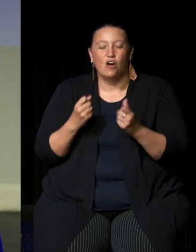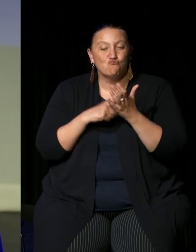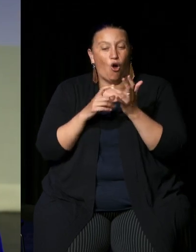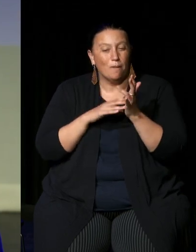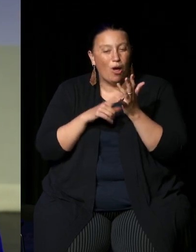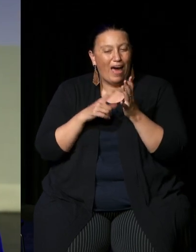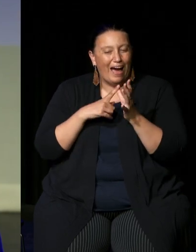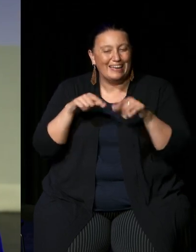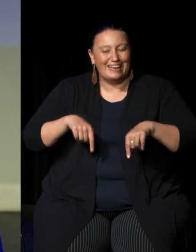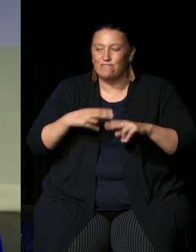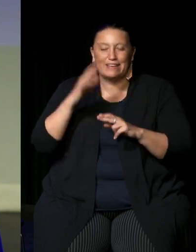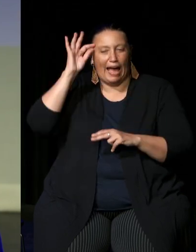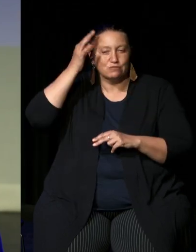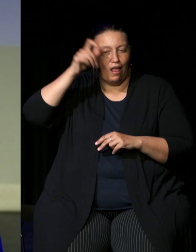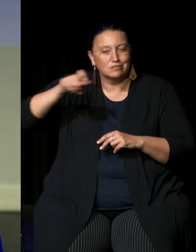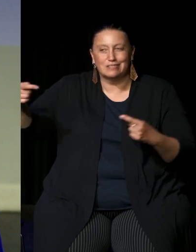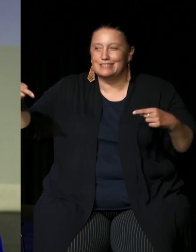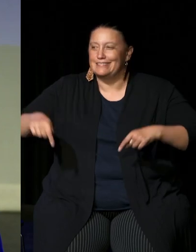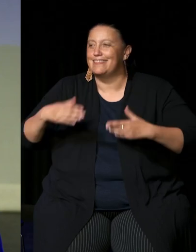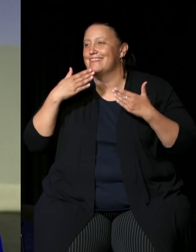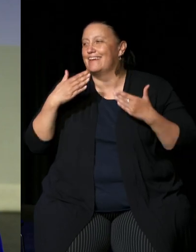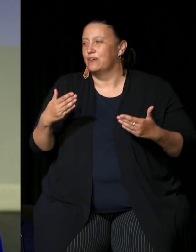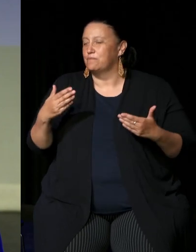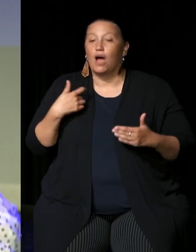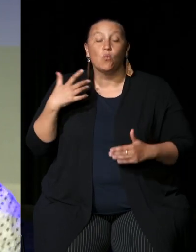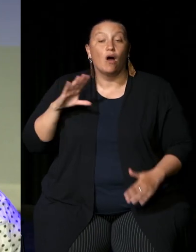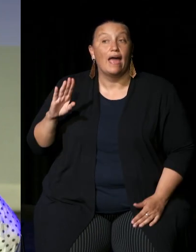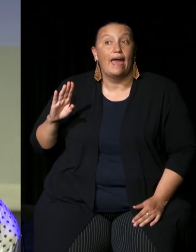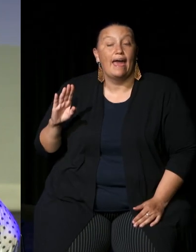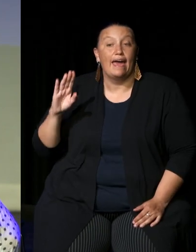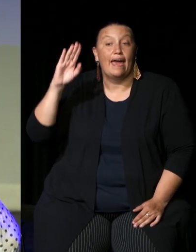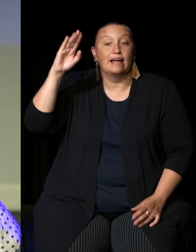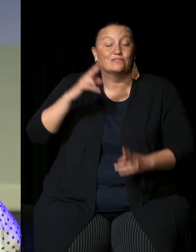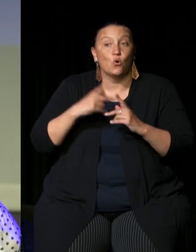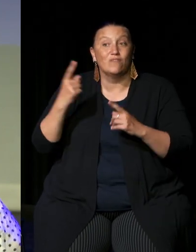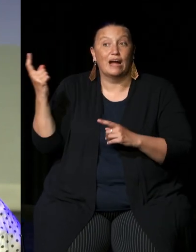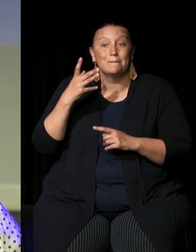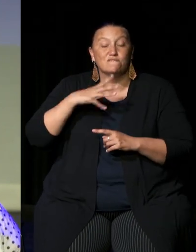all for making the effort I'd like to a show of hands for those who've come from the Hawkesbury